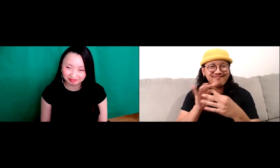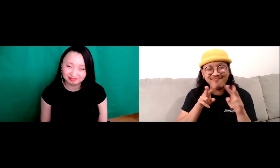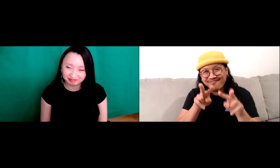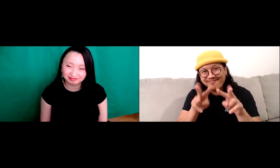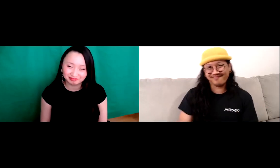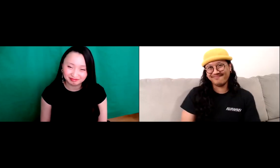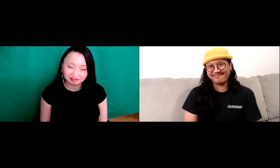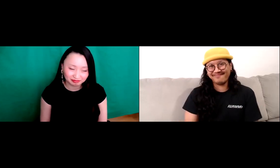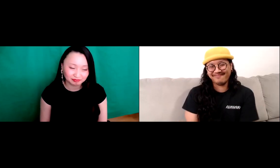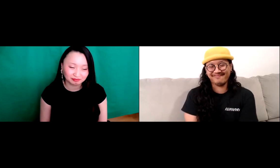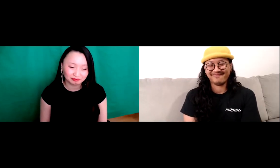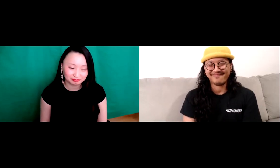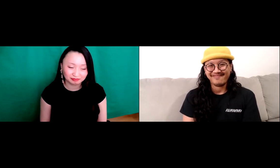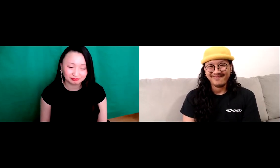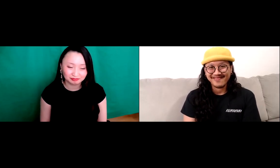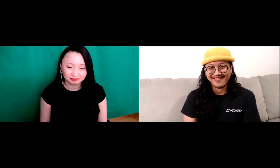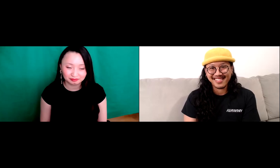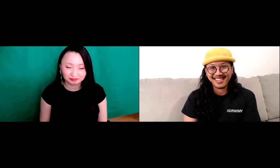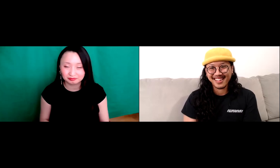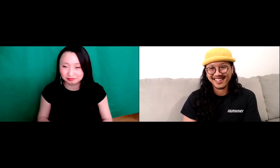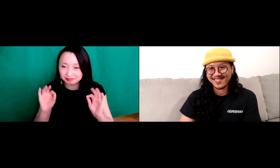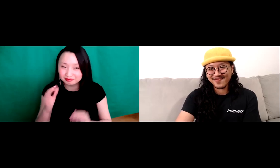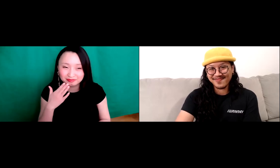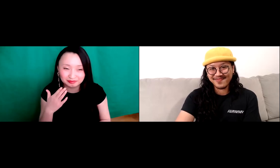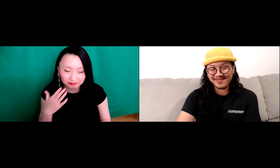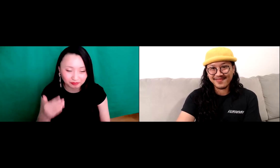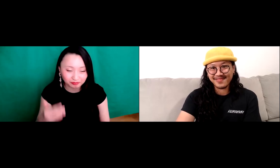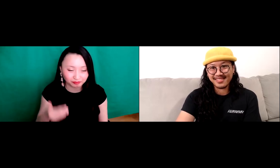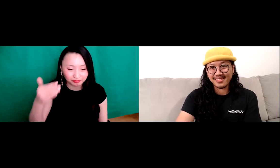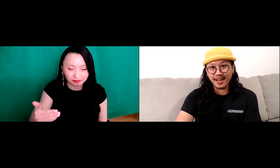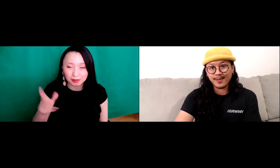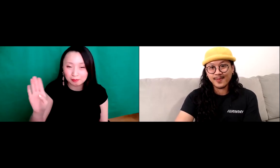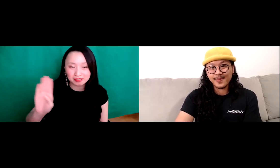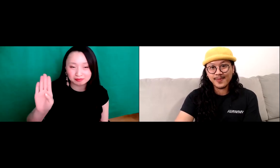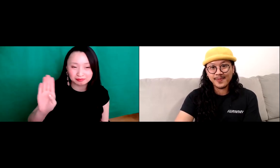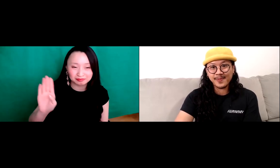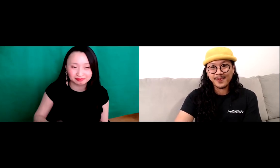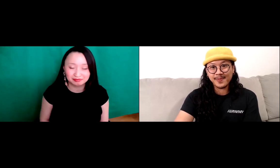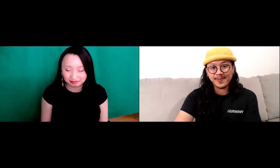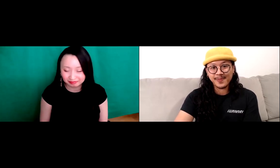to be here with all of you. As you guys watch. Right, thank you.